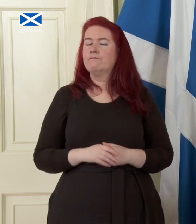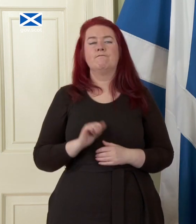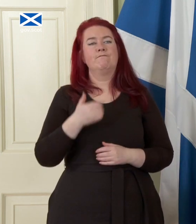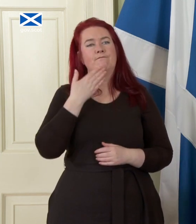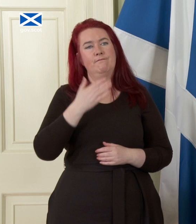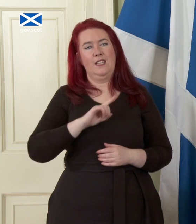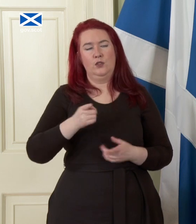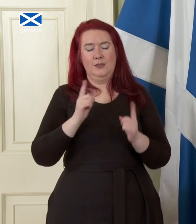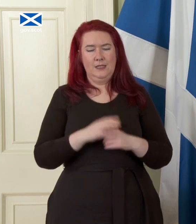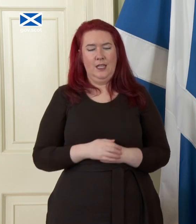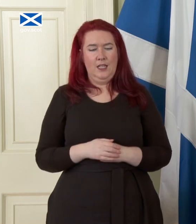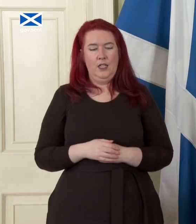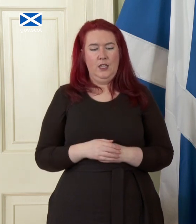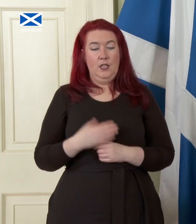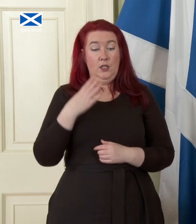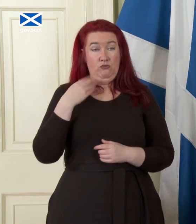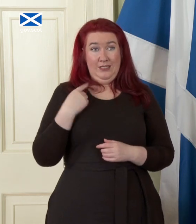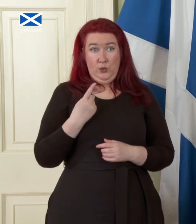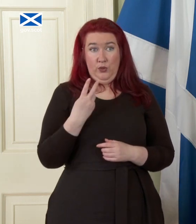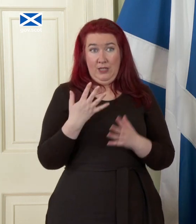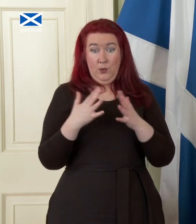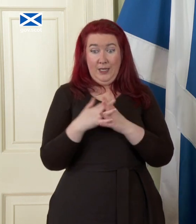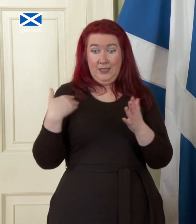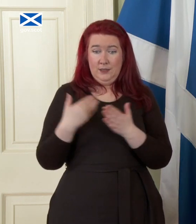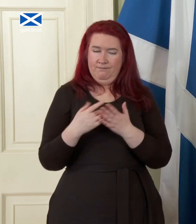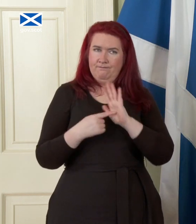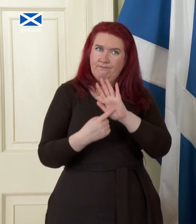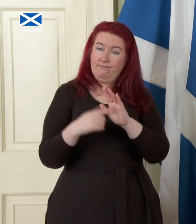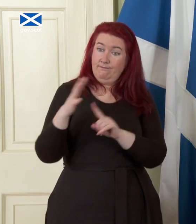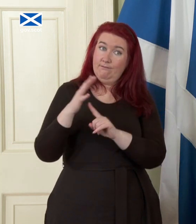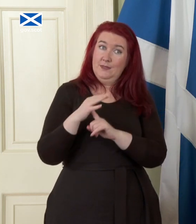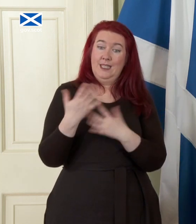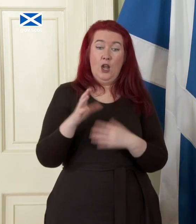um events of recent weeks have shown how important it is for a country to have access to a central